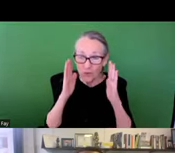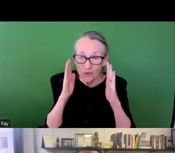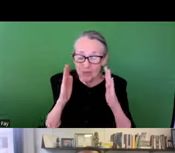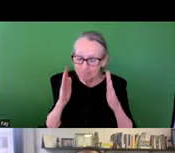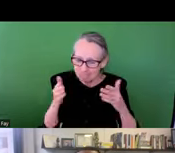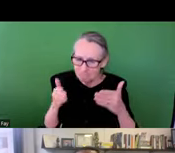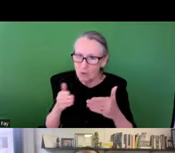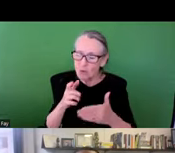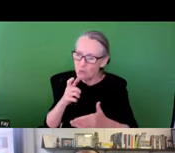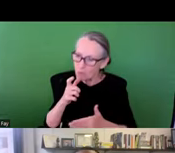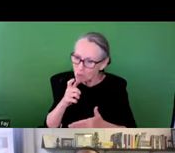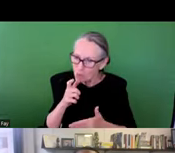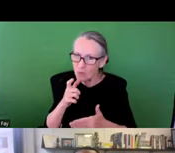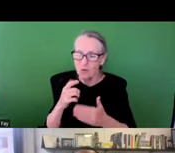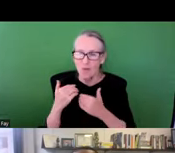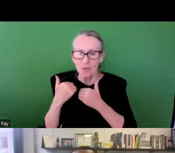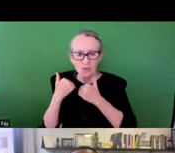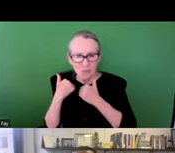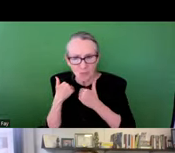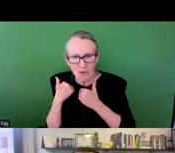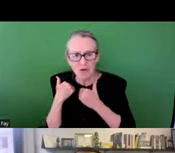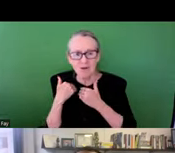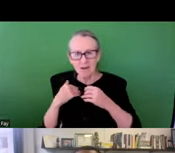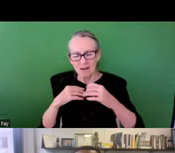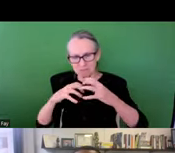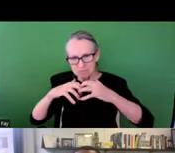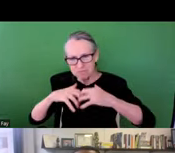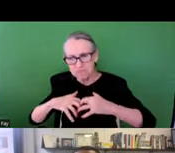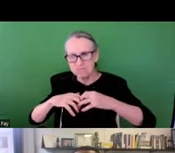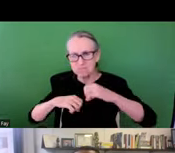, little too no attention has been paid to